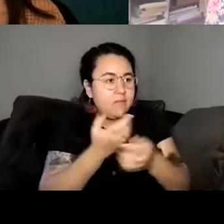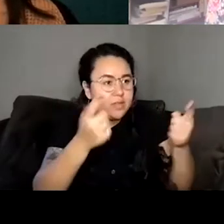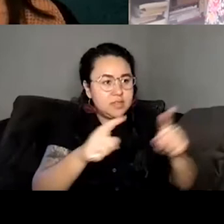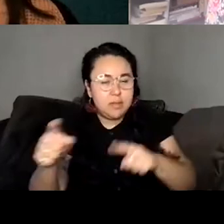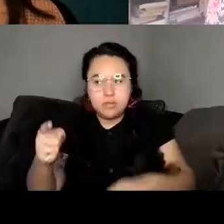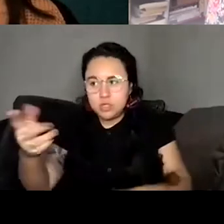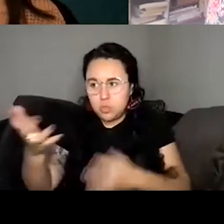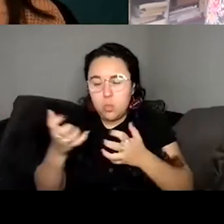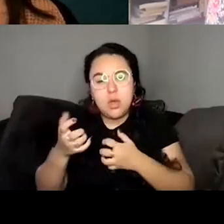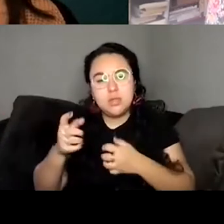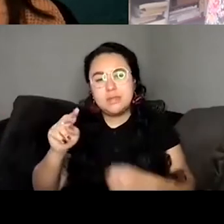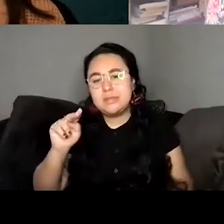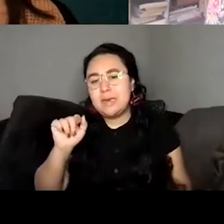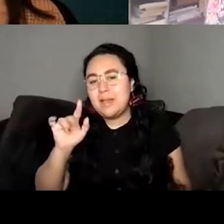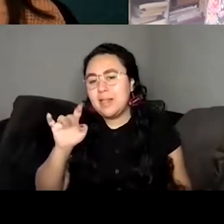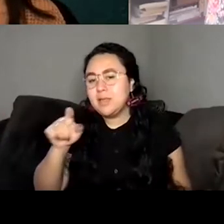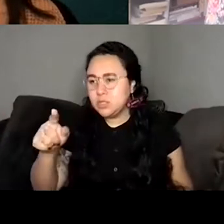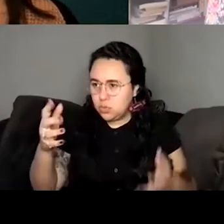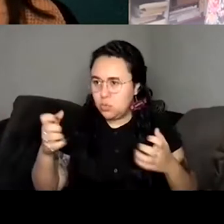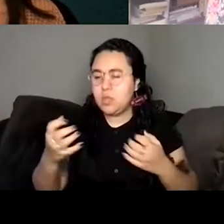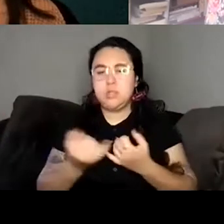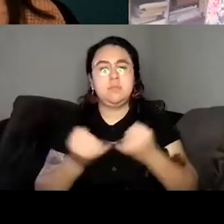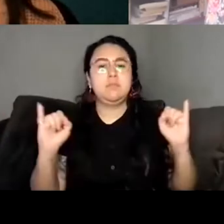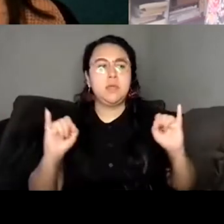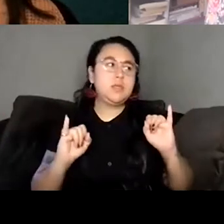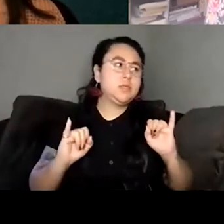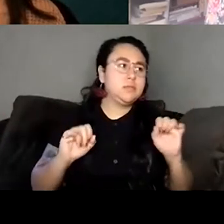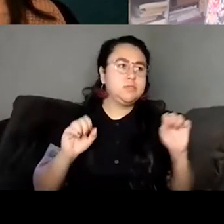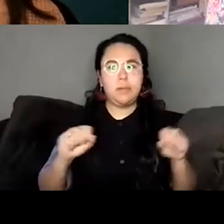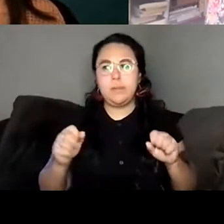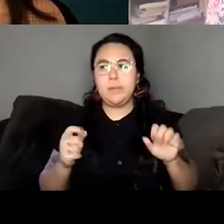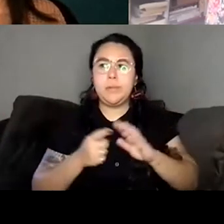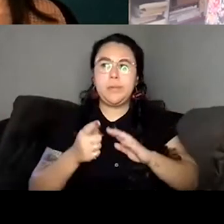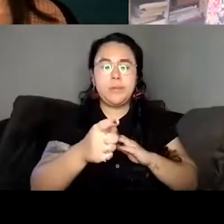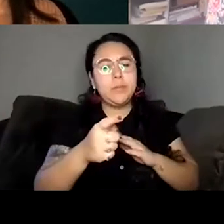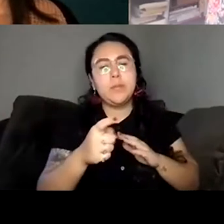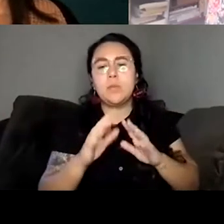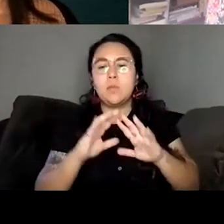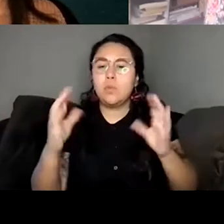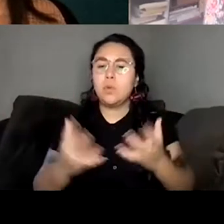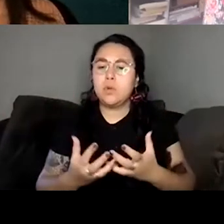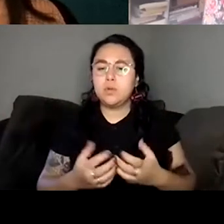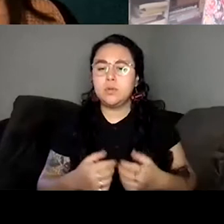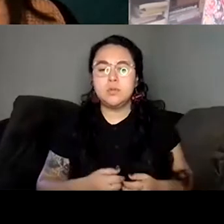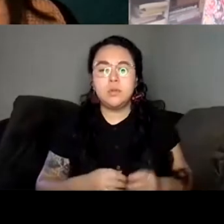to have agency over the world that she existed. And there's obviously like you said such different